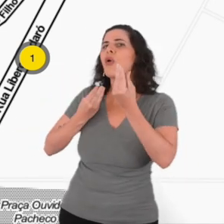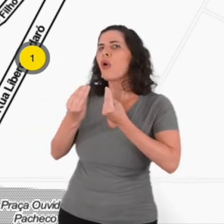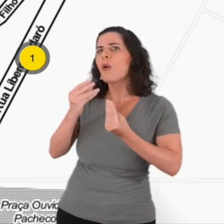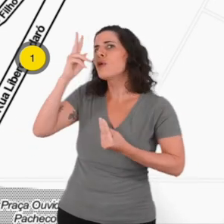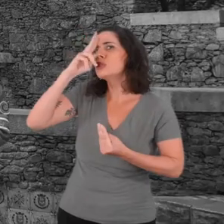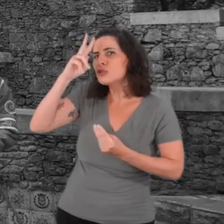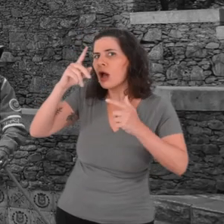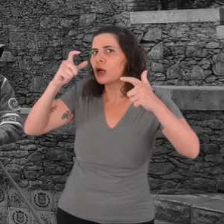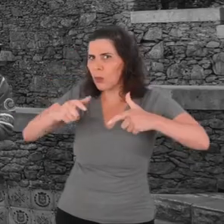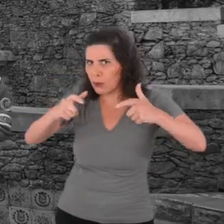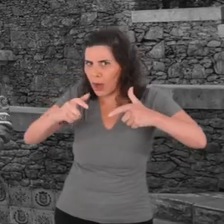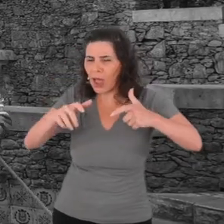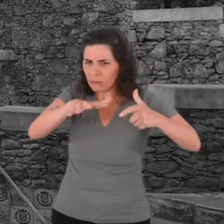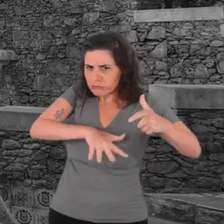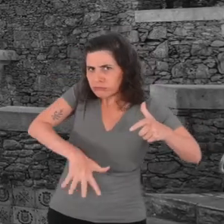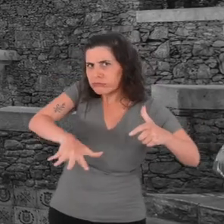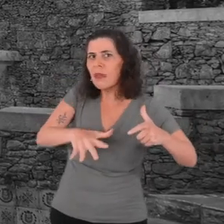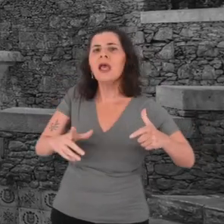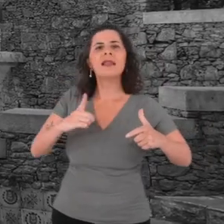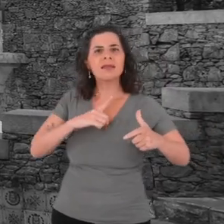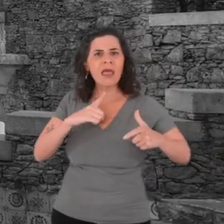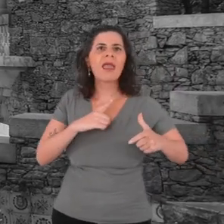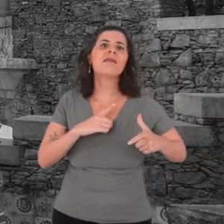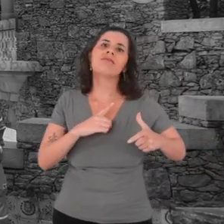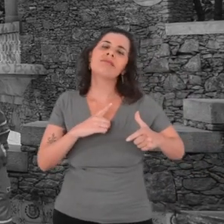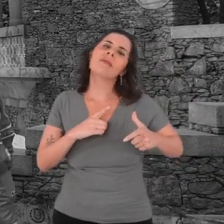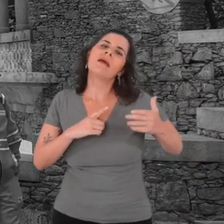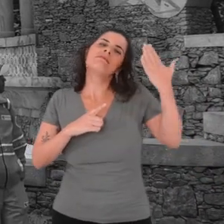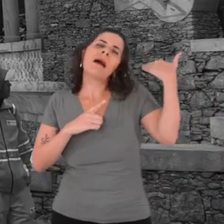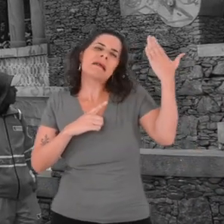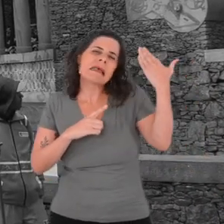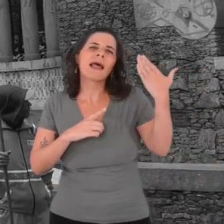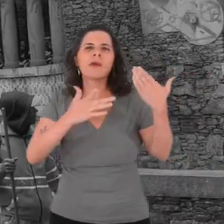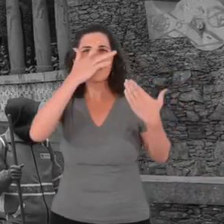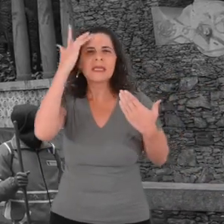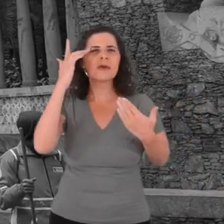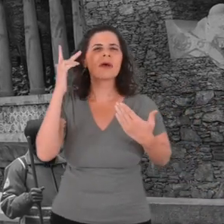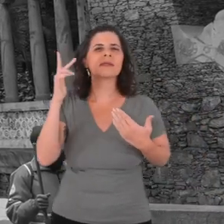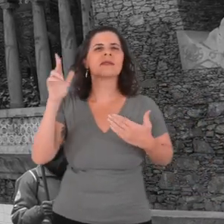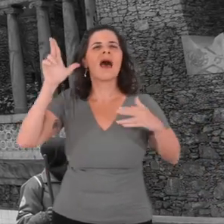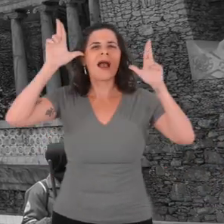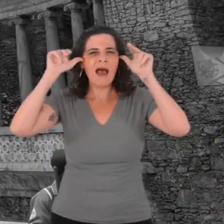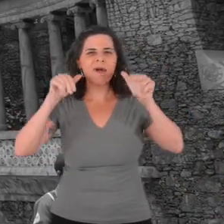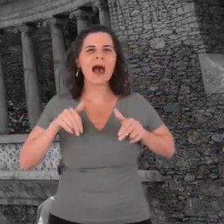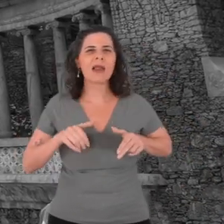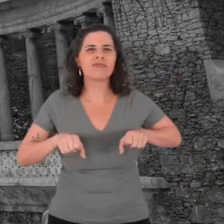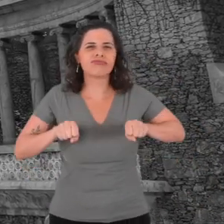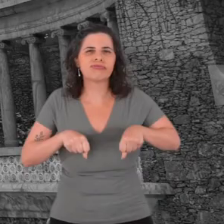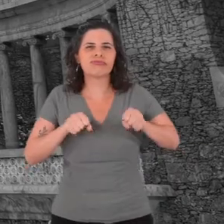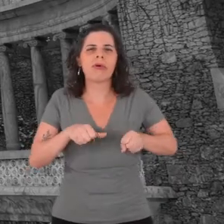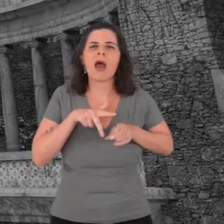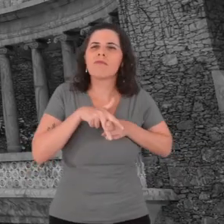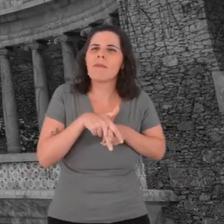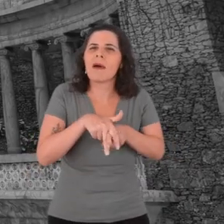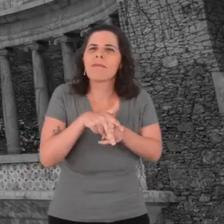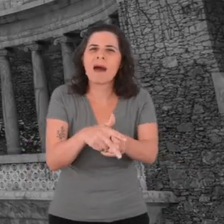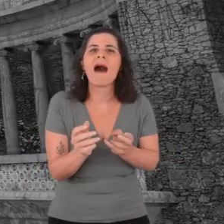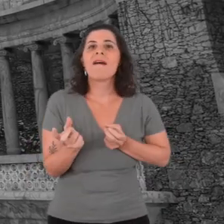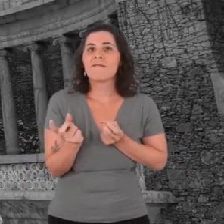It is a region where drovers used to travel, where there was also the sale of slaves,